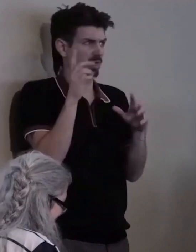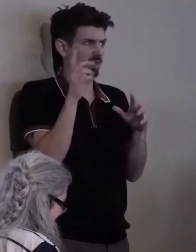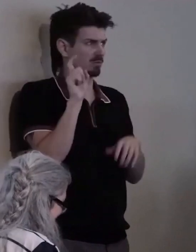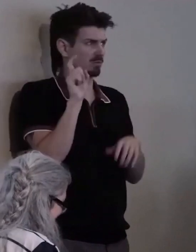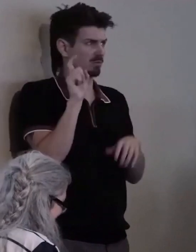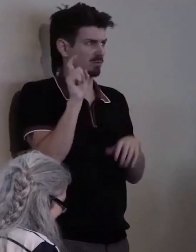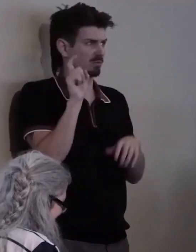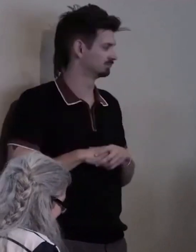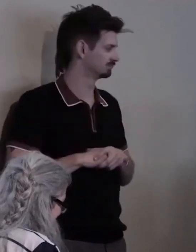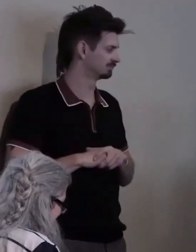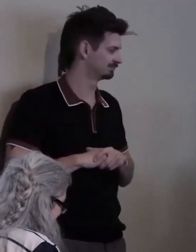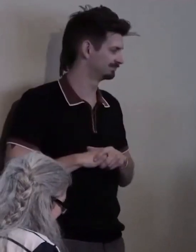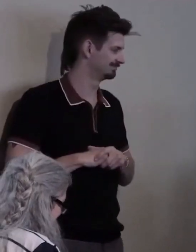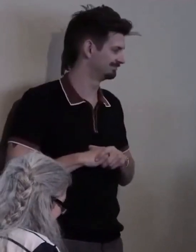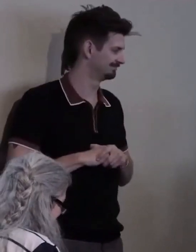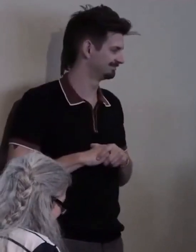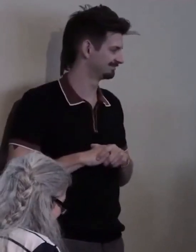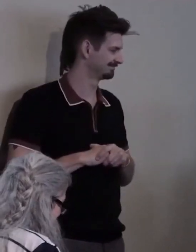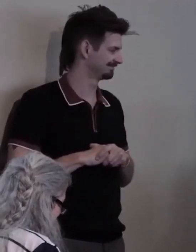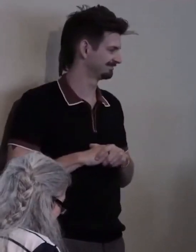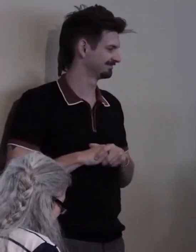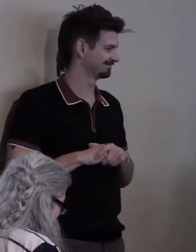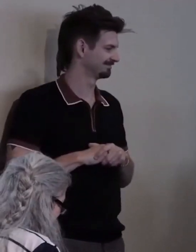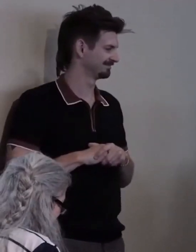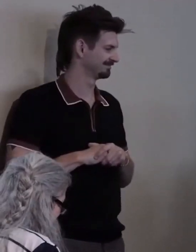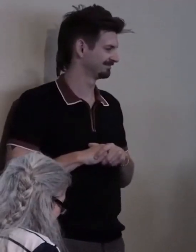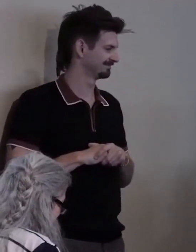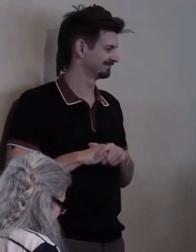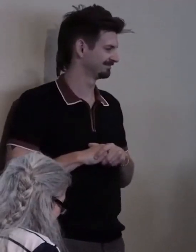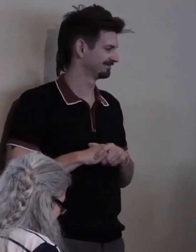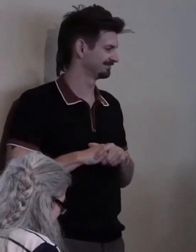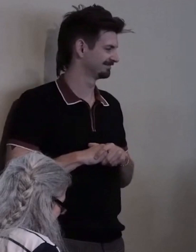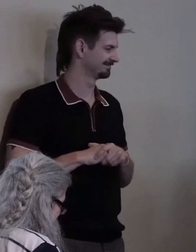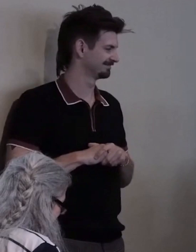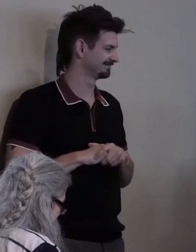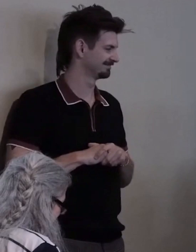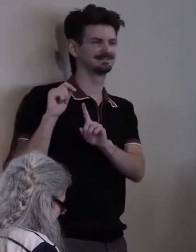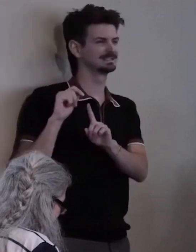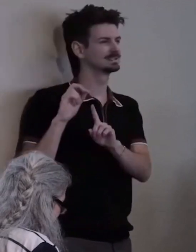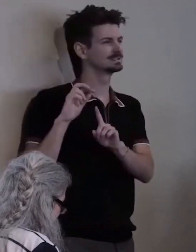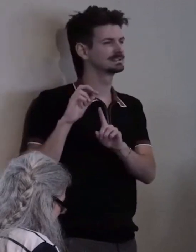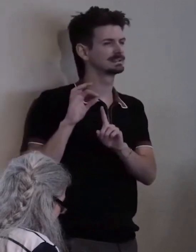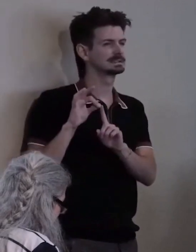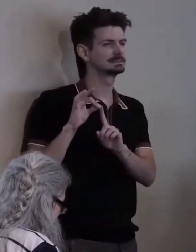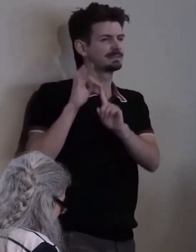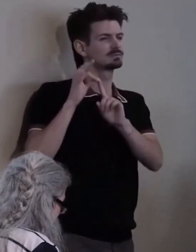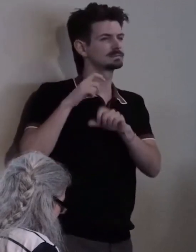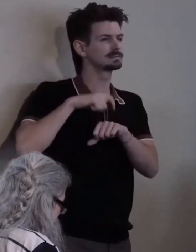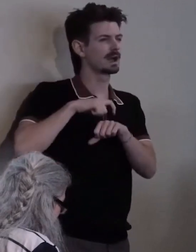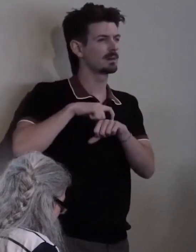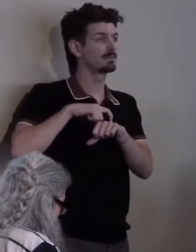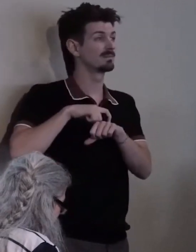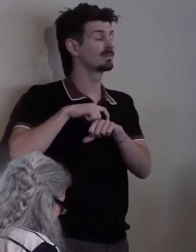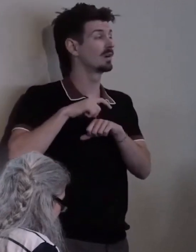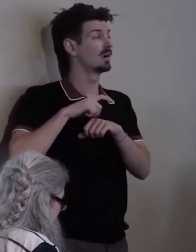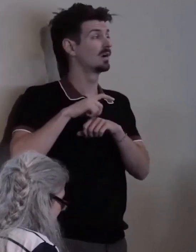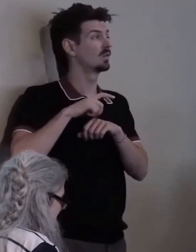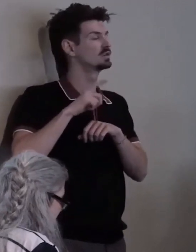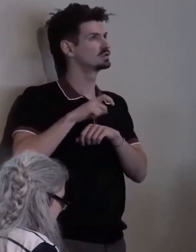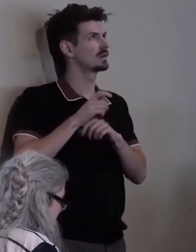But this was one of those rare times when we really should've asked what could possibly go right.